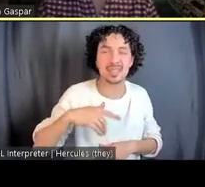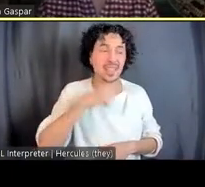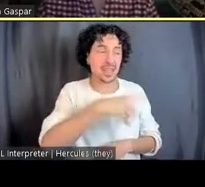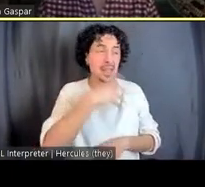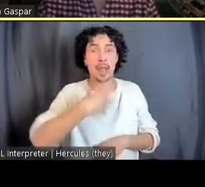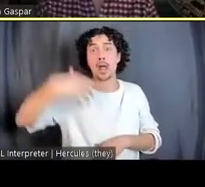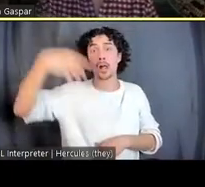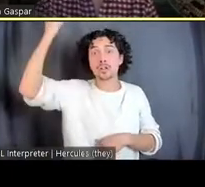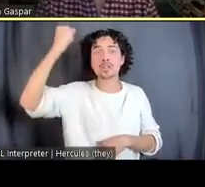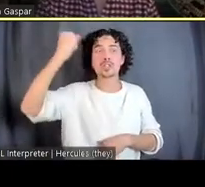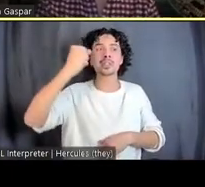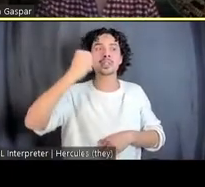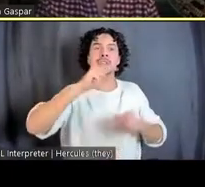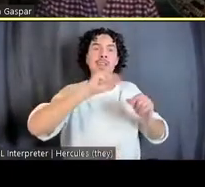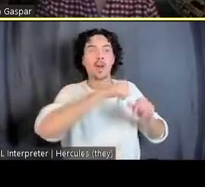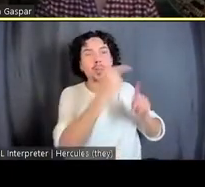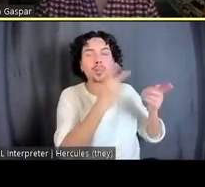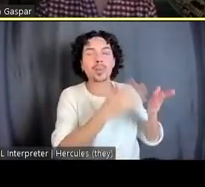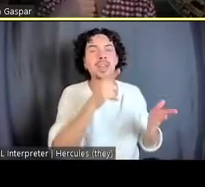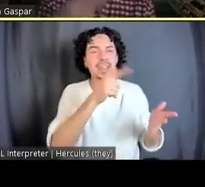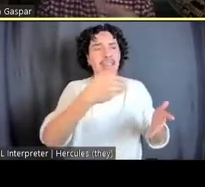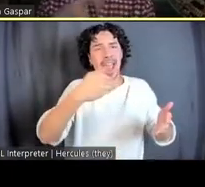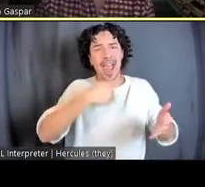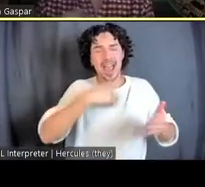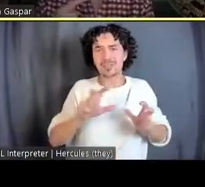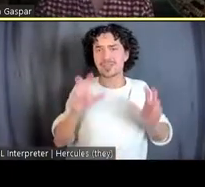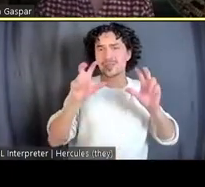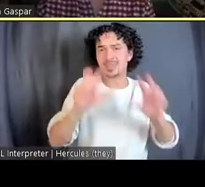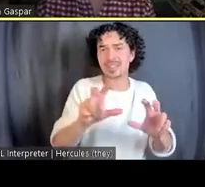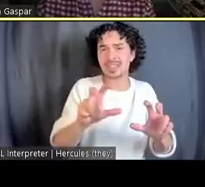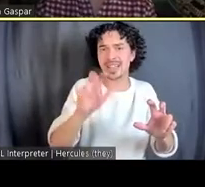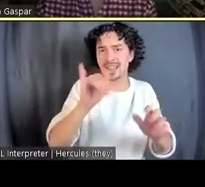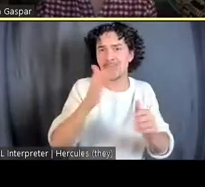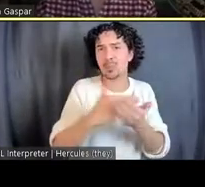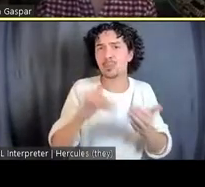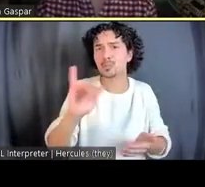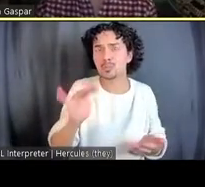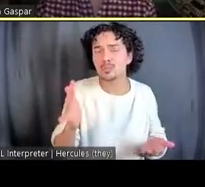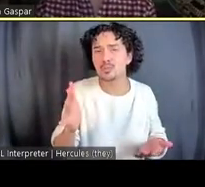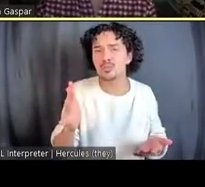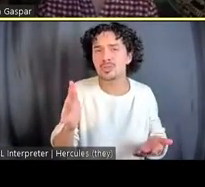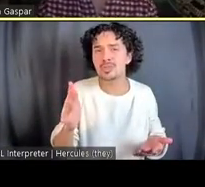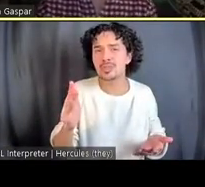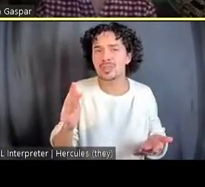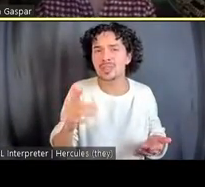others have a stake in that too. And so we had to really work through a host of little conversation about what